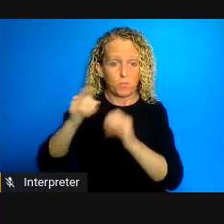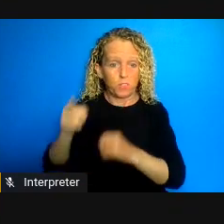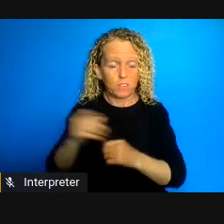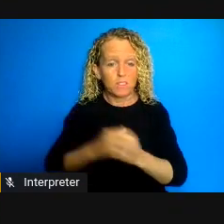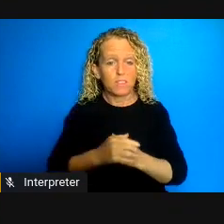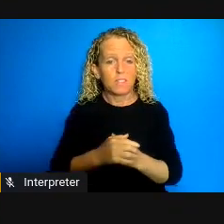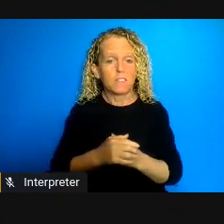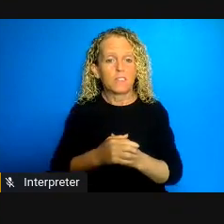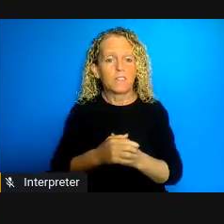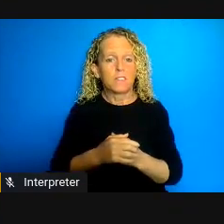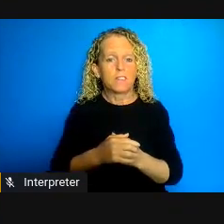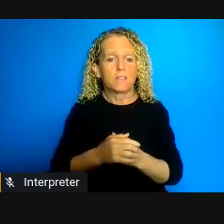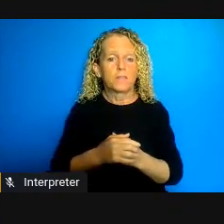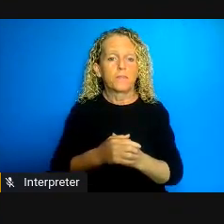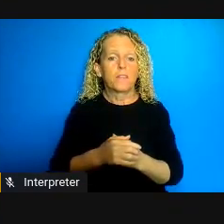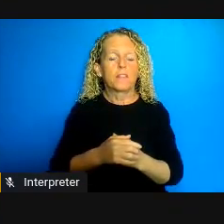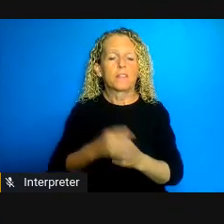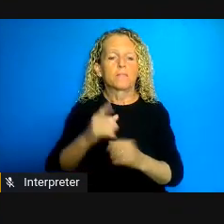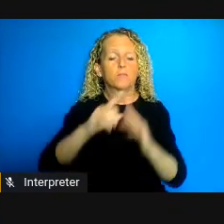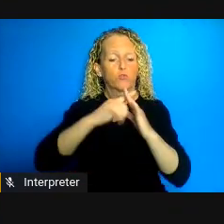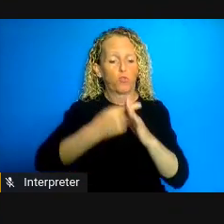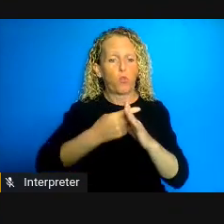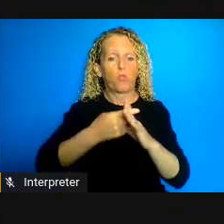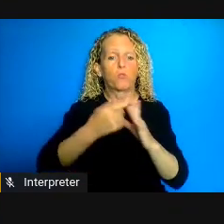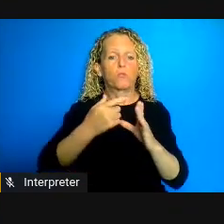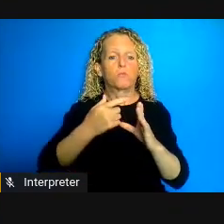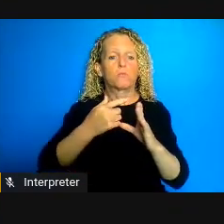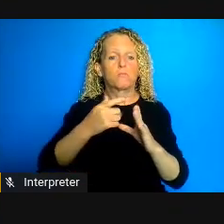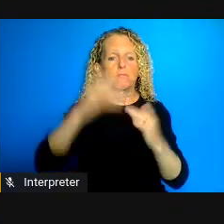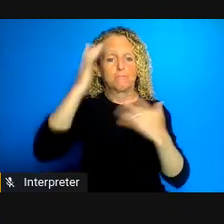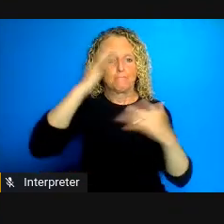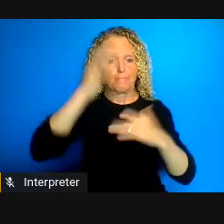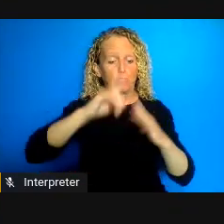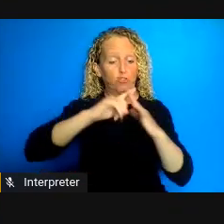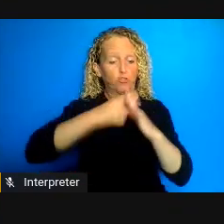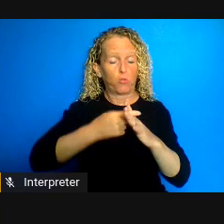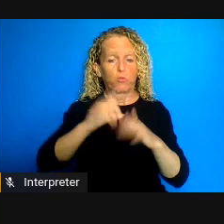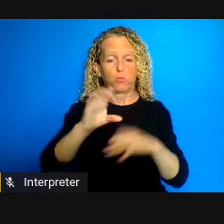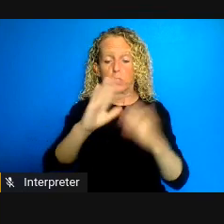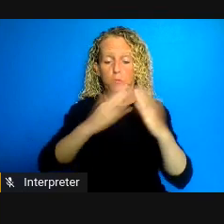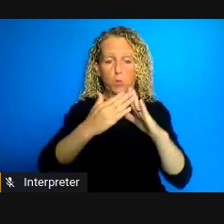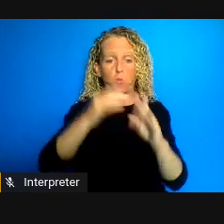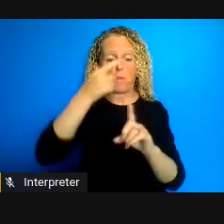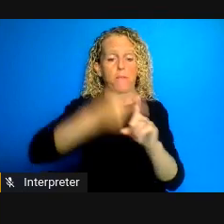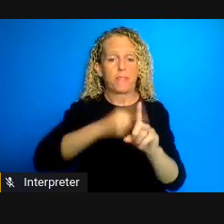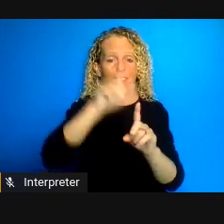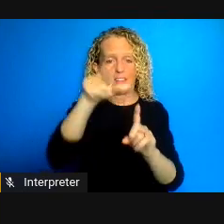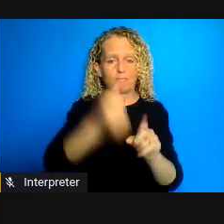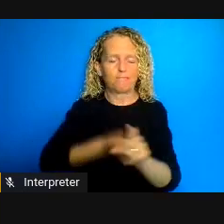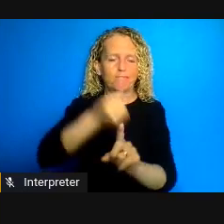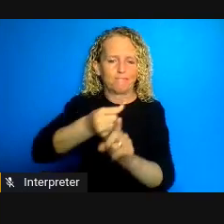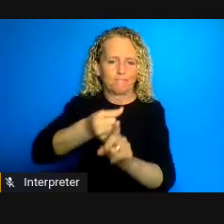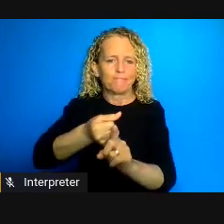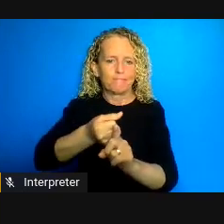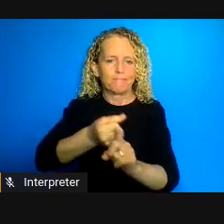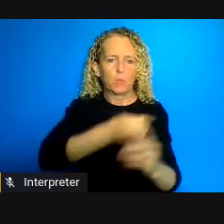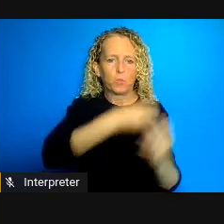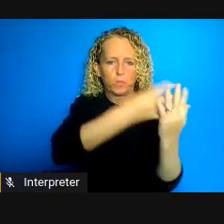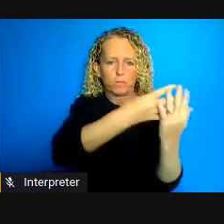a month after it hit the community however, right now there are over 500